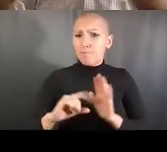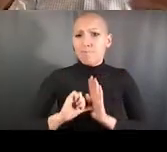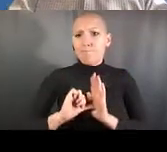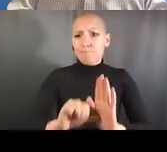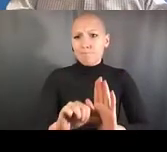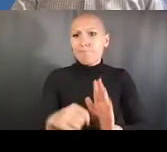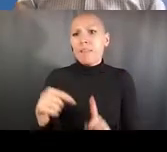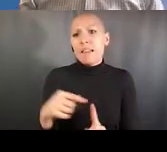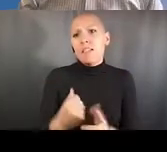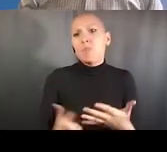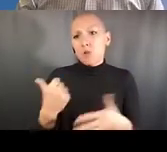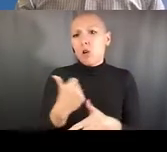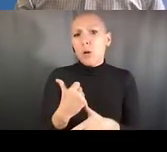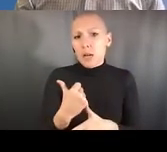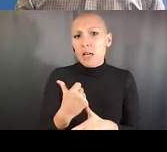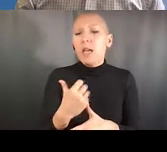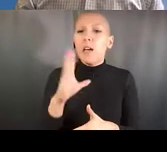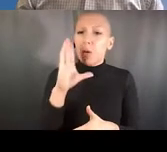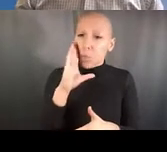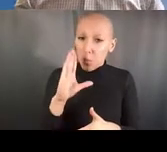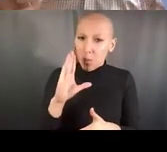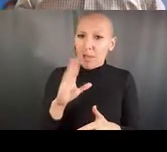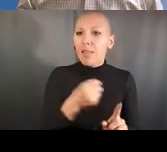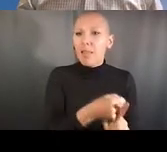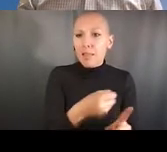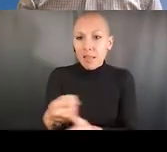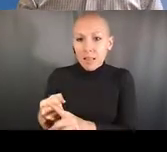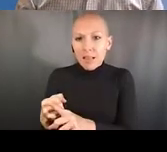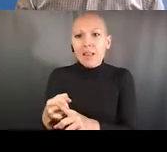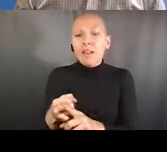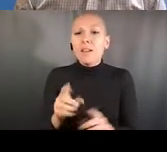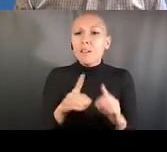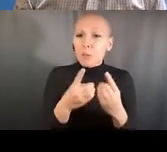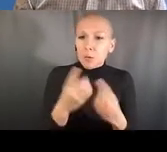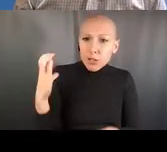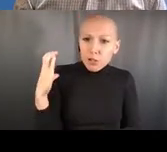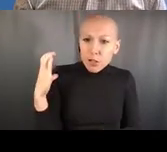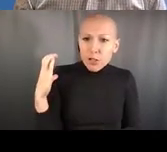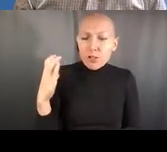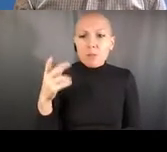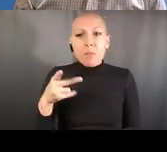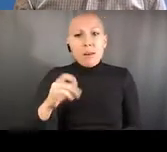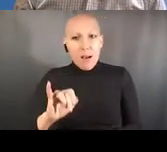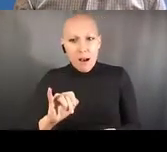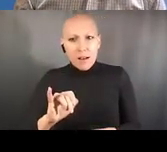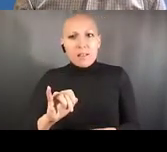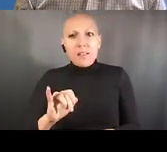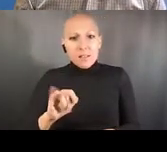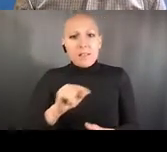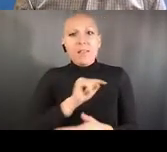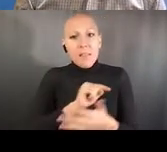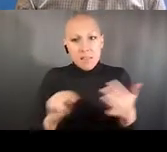as they're thinking about how they're going to train students and teach students in the classroom,